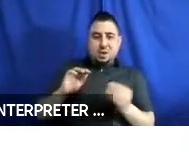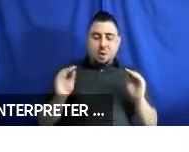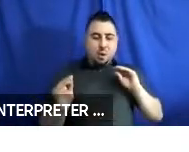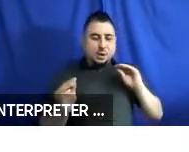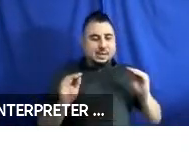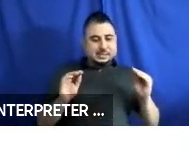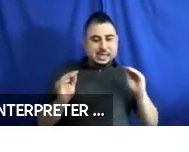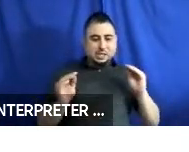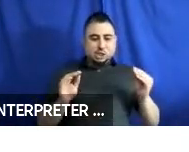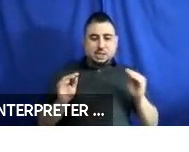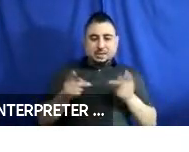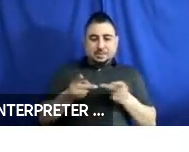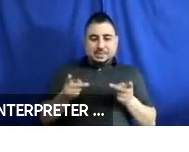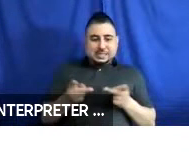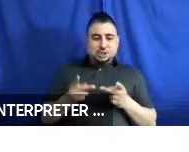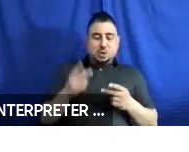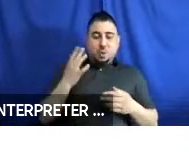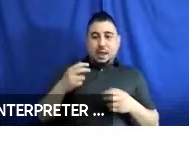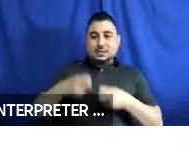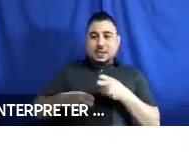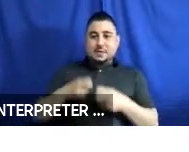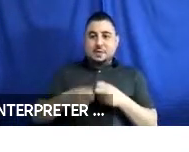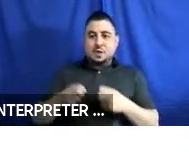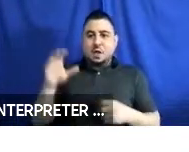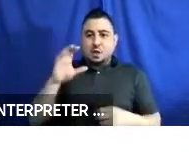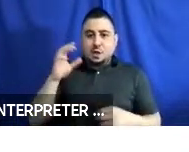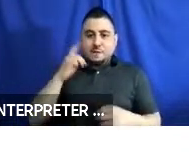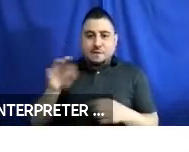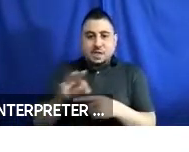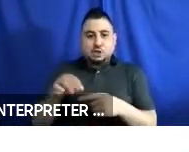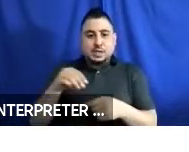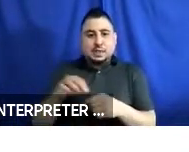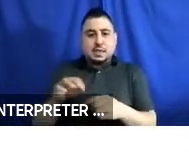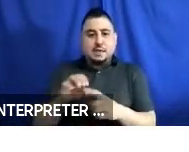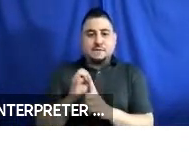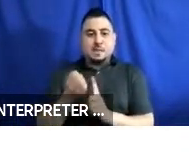and mobility, citing difficulty locating features in the environment, such as fare payment machine